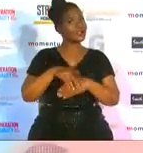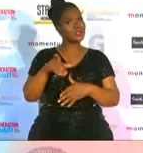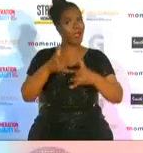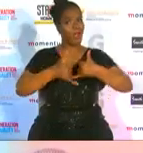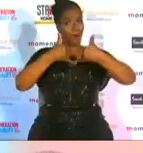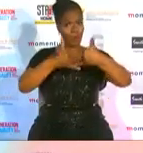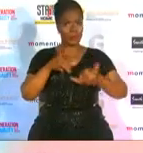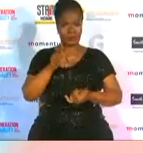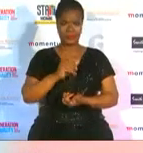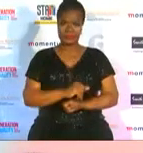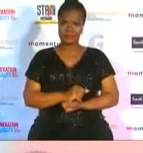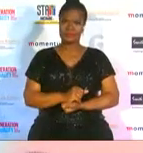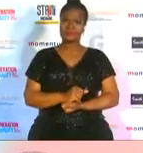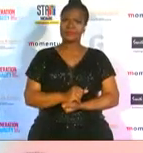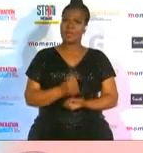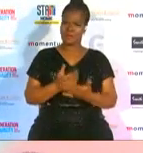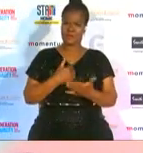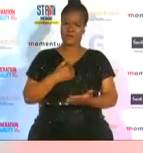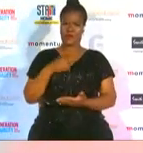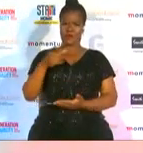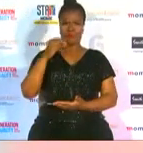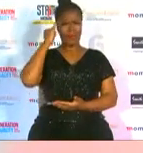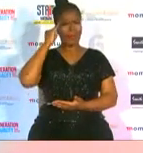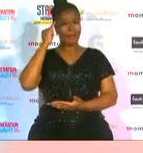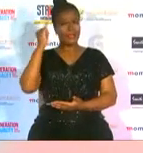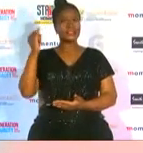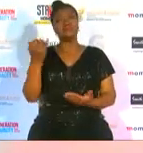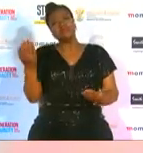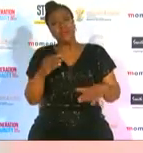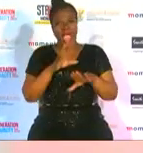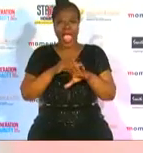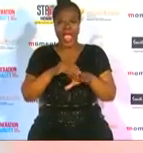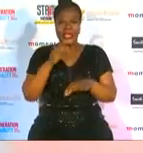did you ever imagine as 11 year old coming into the canoeing sport did you